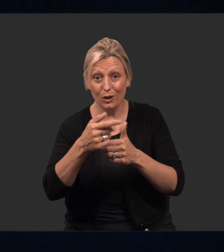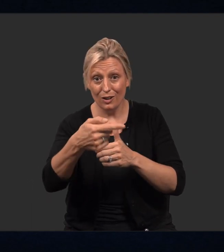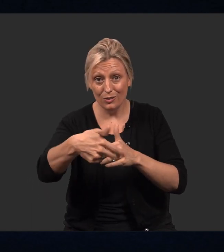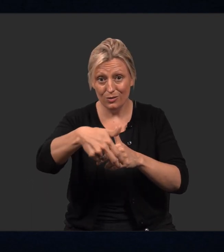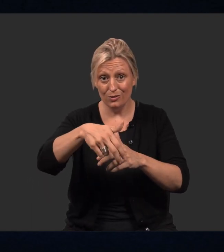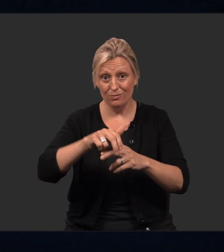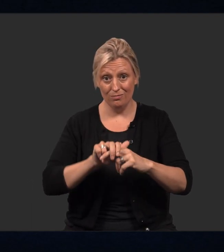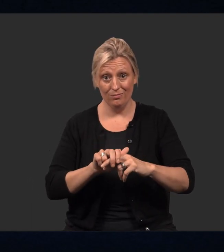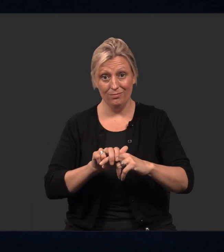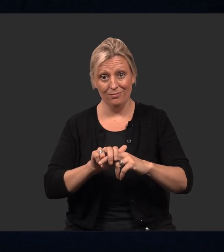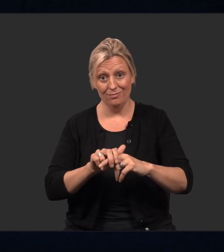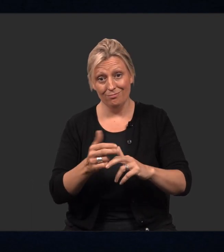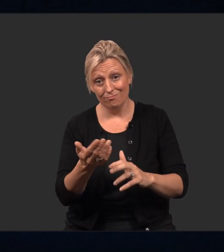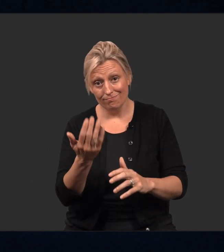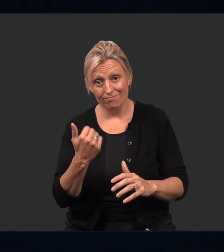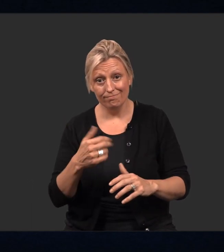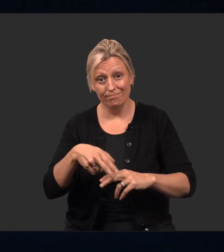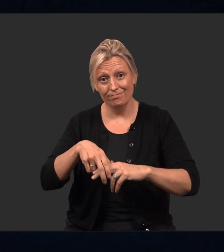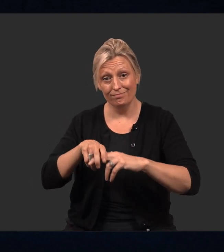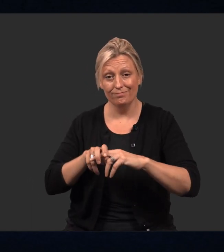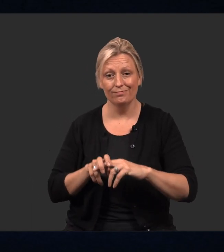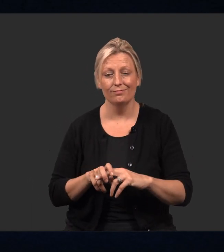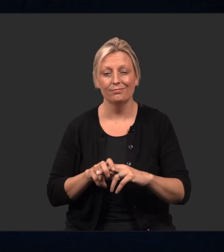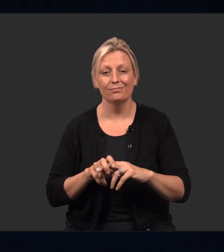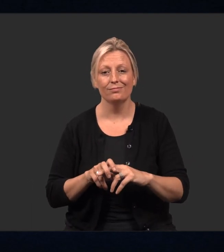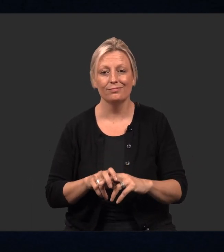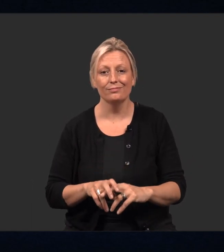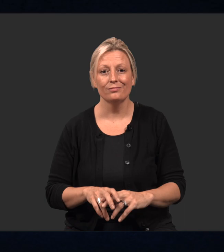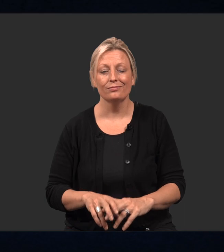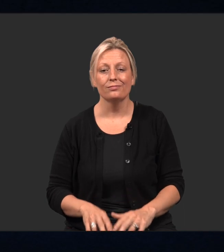Come join me and take a seat.